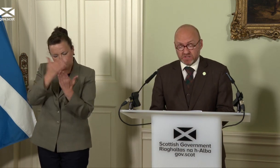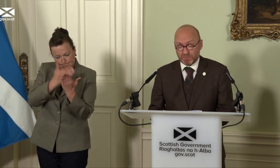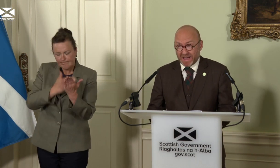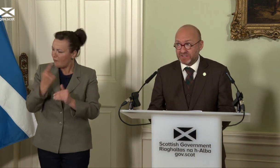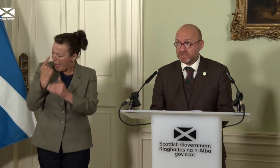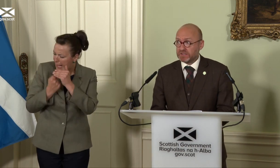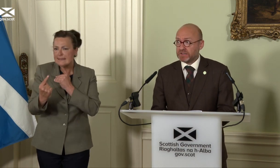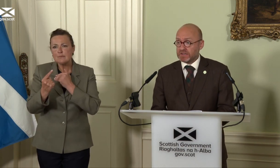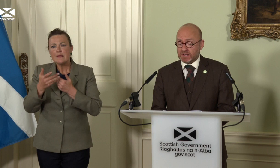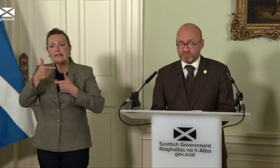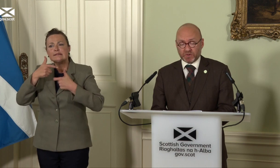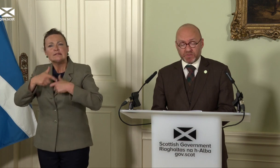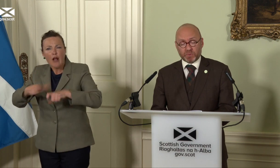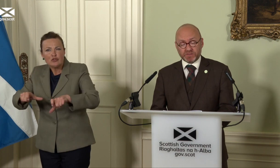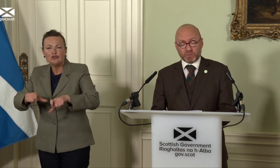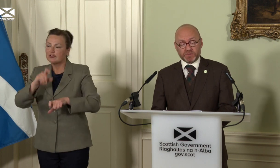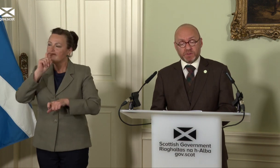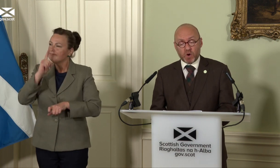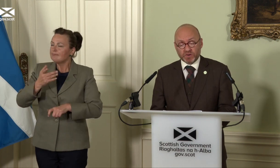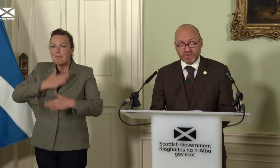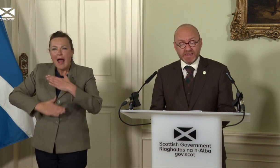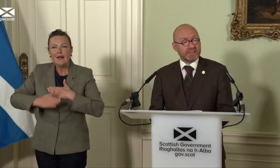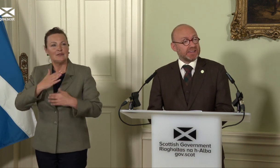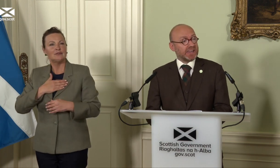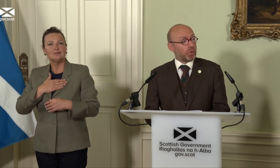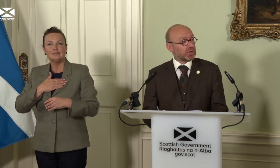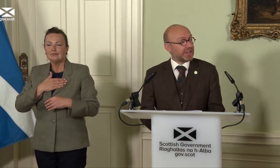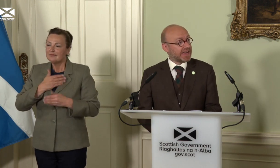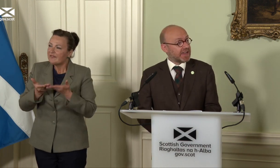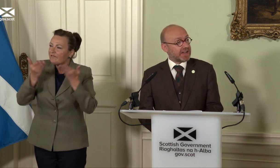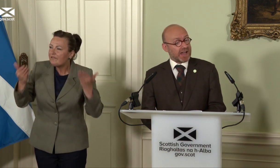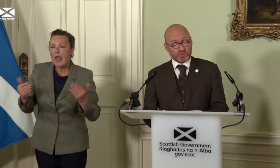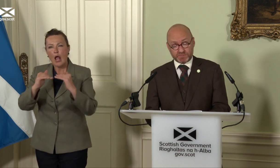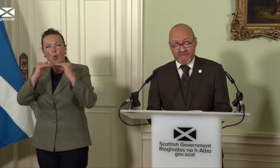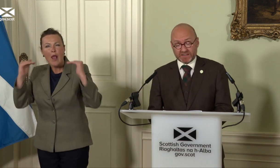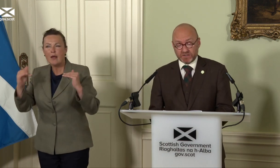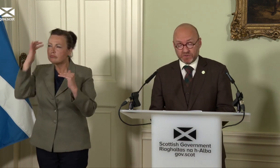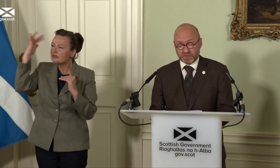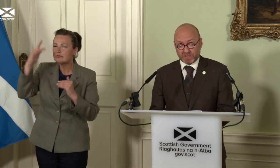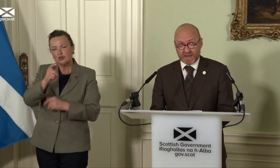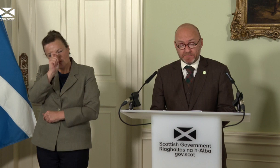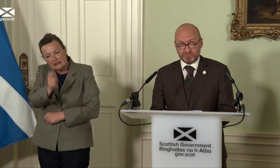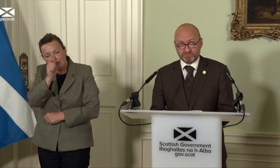compassionate, and built on the principles of democracy, equality and respect for the planet.